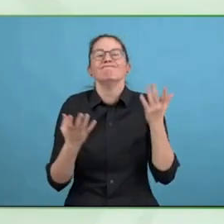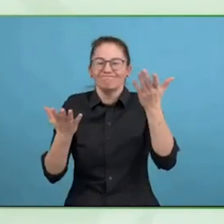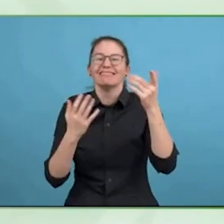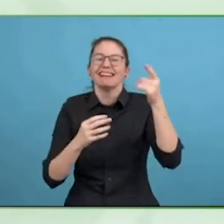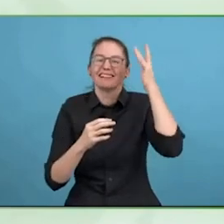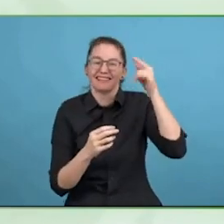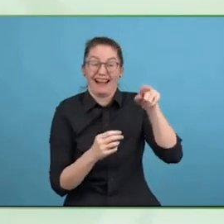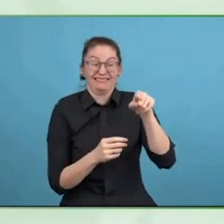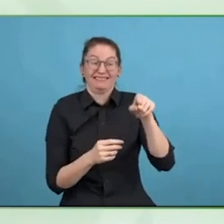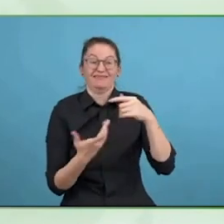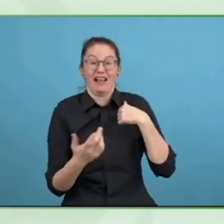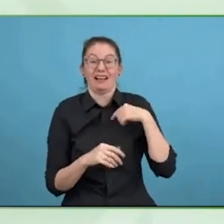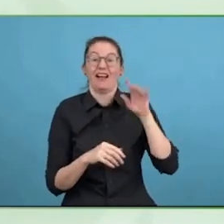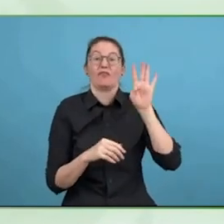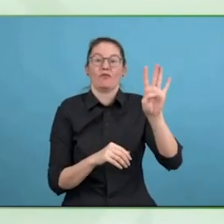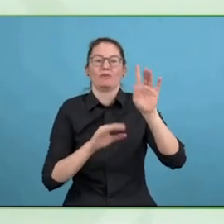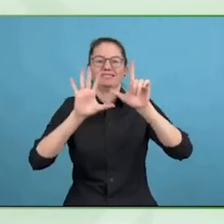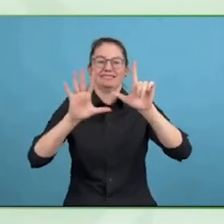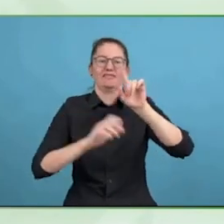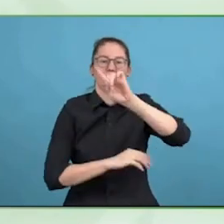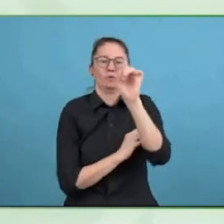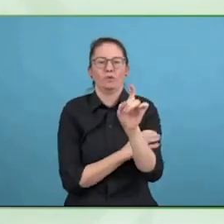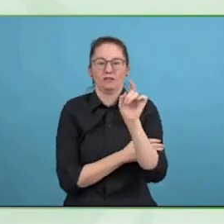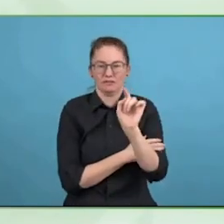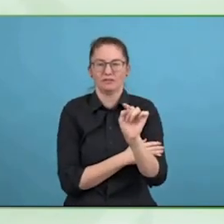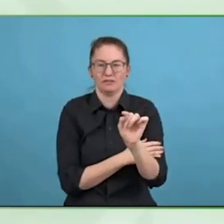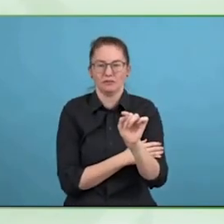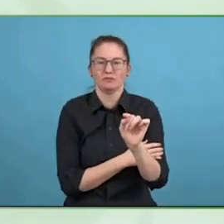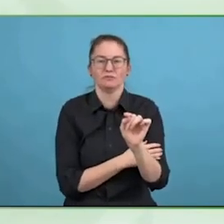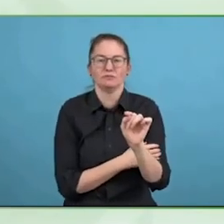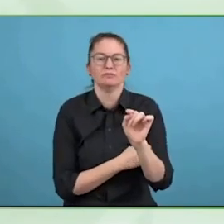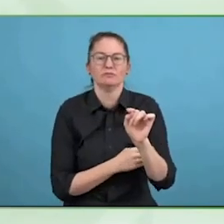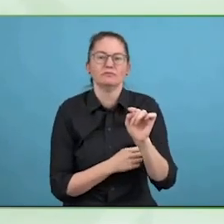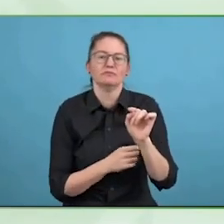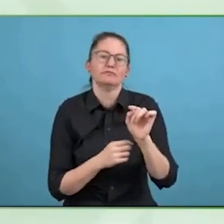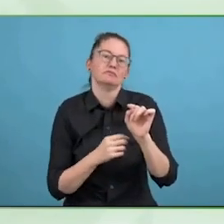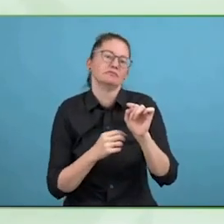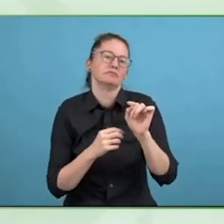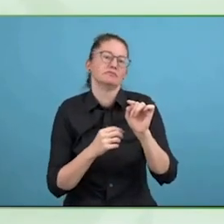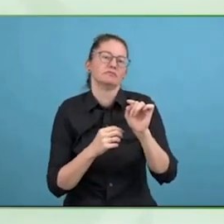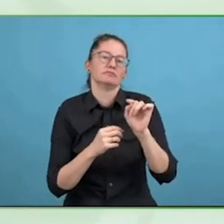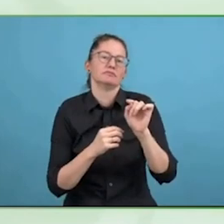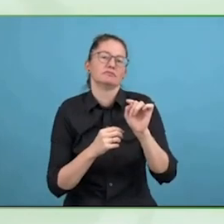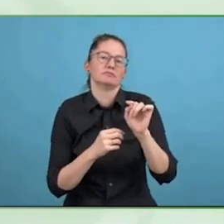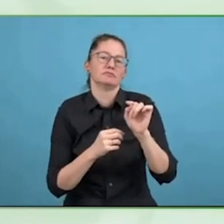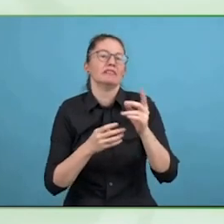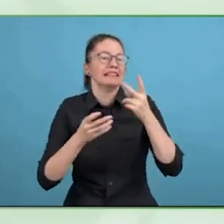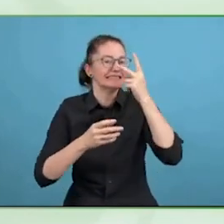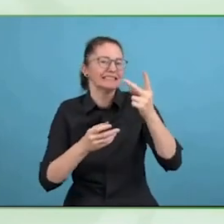and we do it in a way so that we can create good jobs that are not